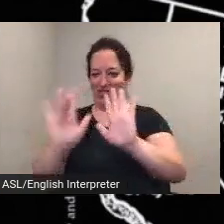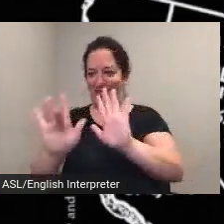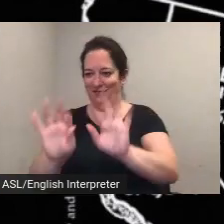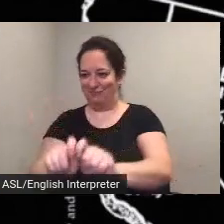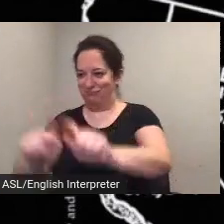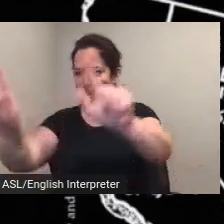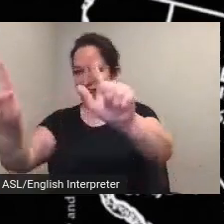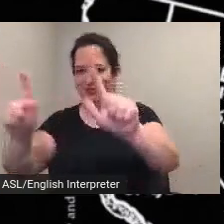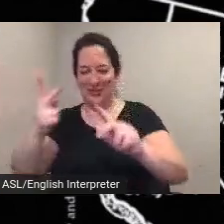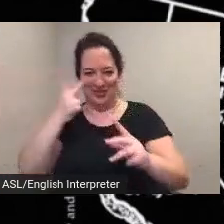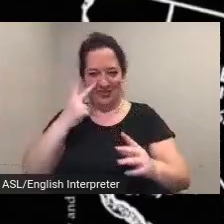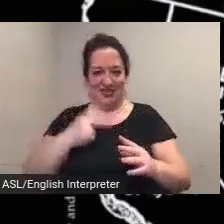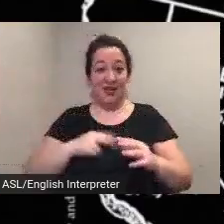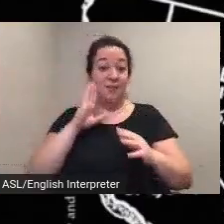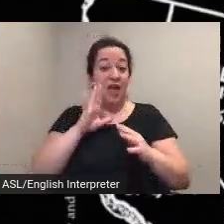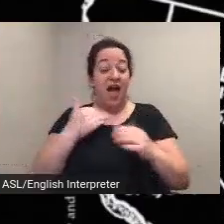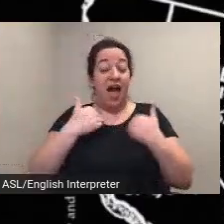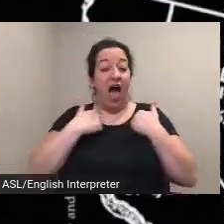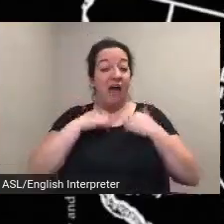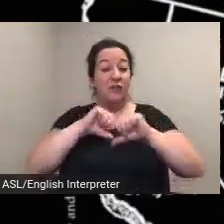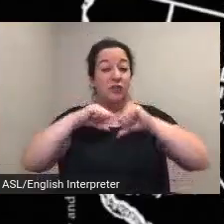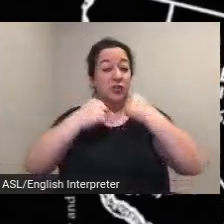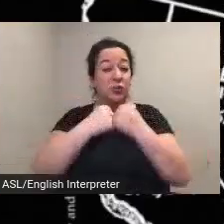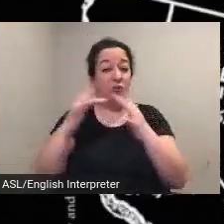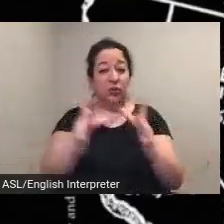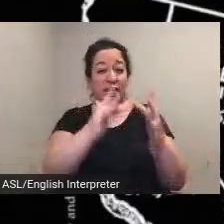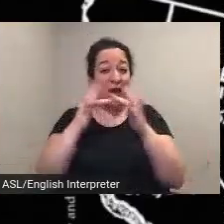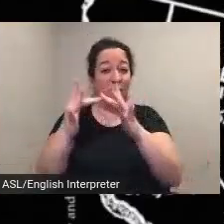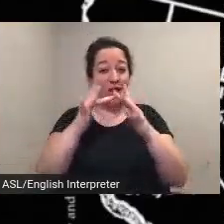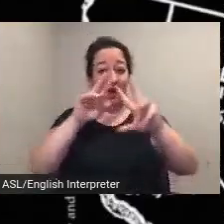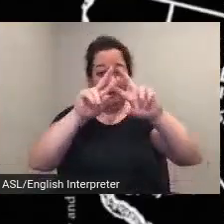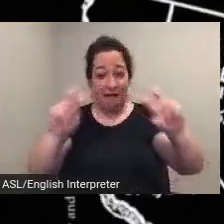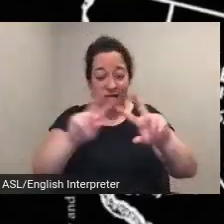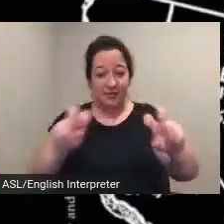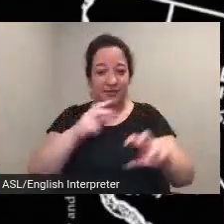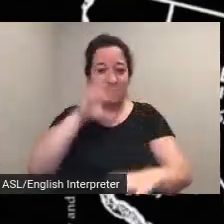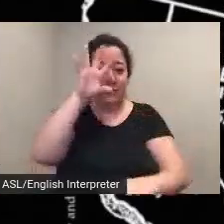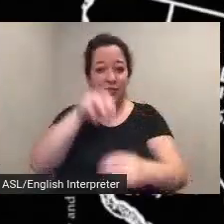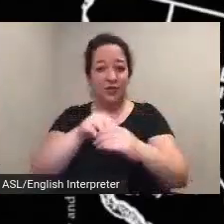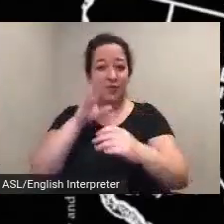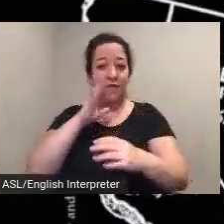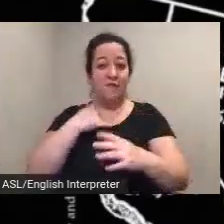social network analysis is also included to identify key actors in the suffrage